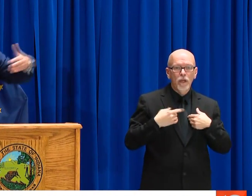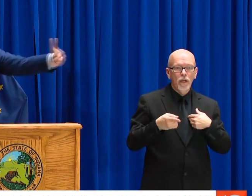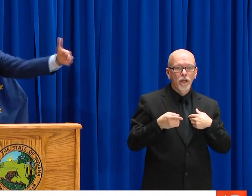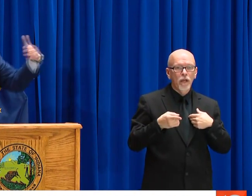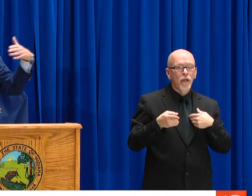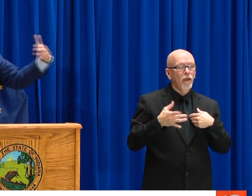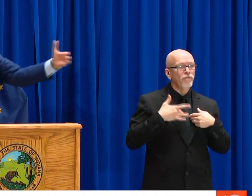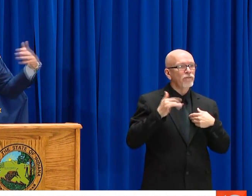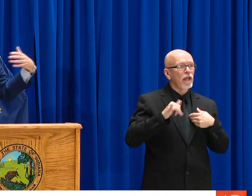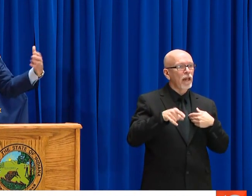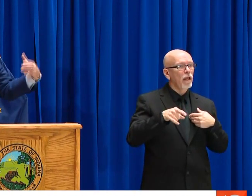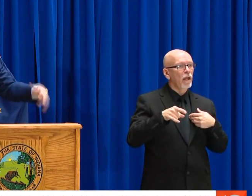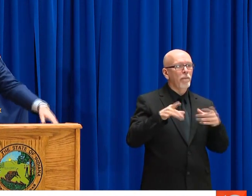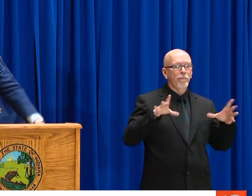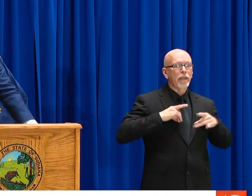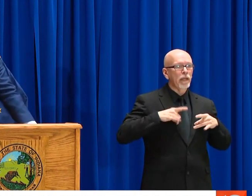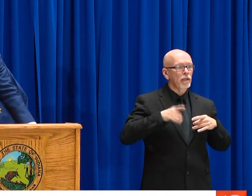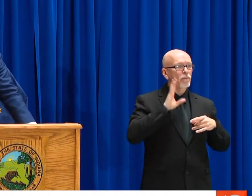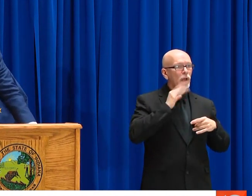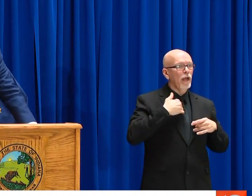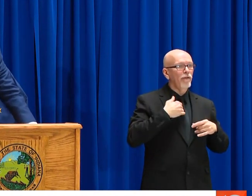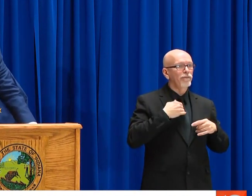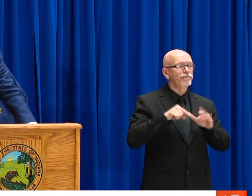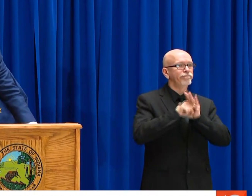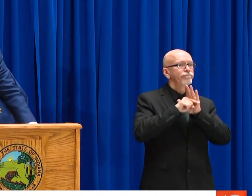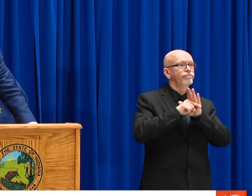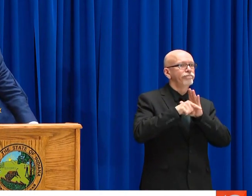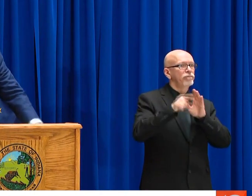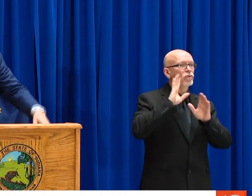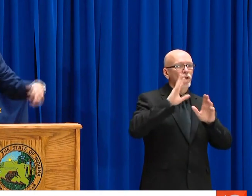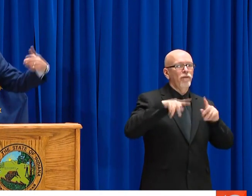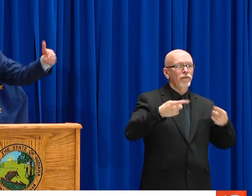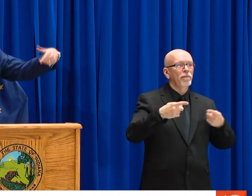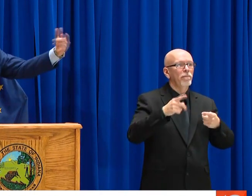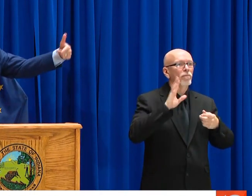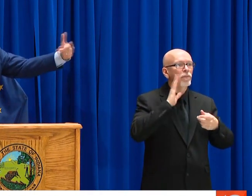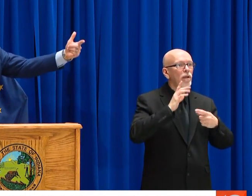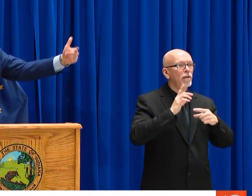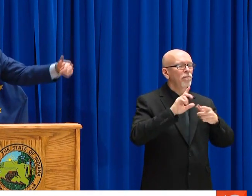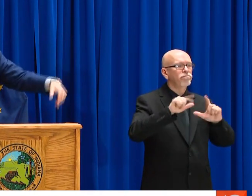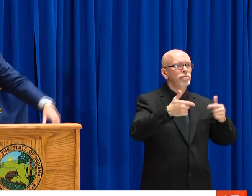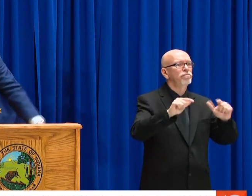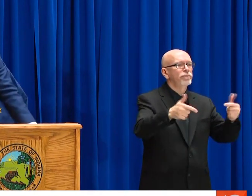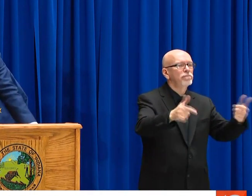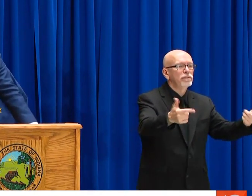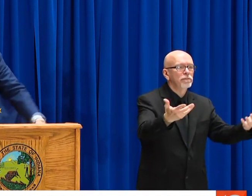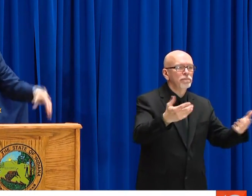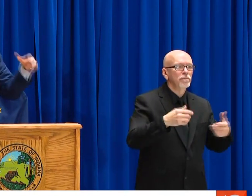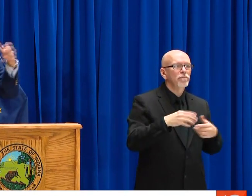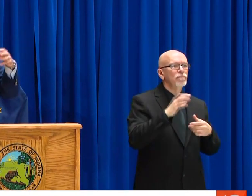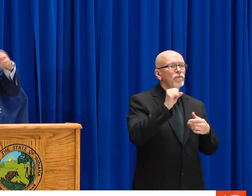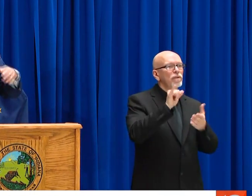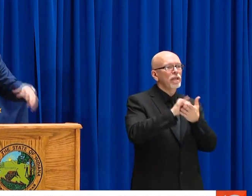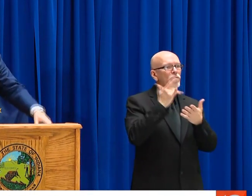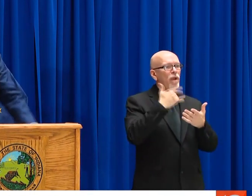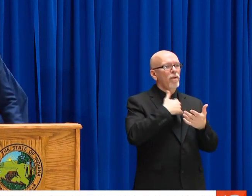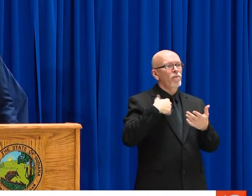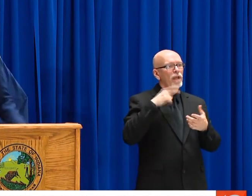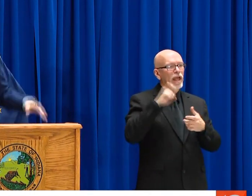HEALTHY AND READY TO GO, IF THEY'RE POSITIVE, IT'S LIKE A MAGNET. THEY'RE GOING TO ATTRACT A